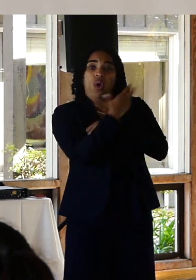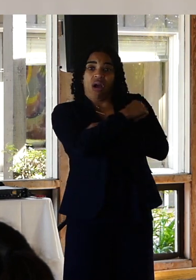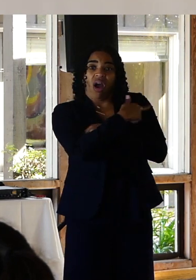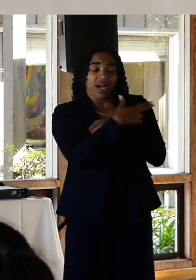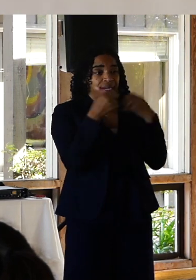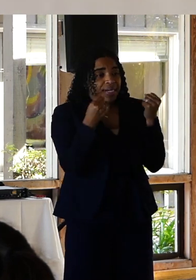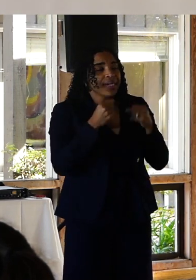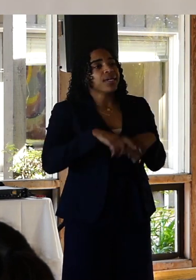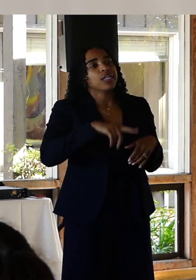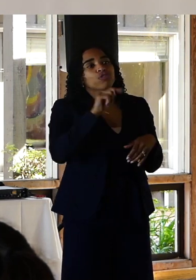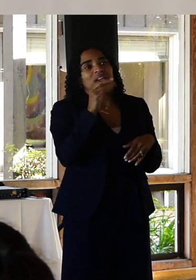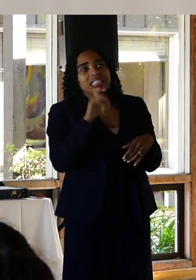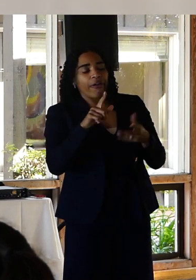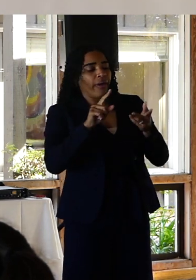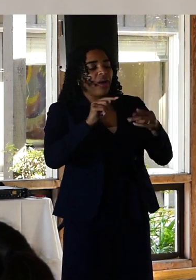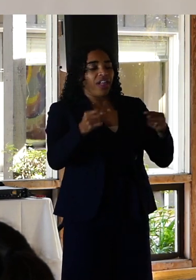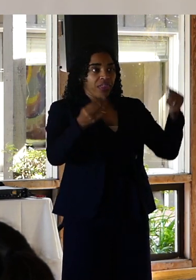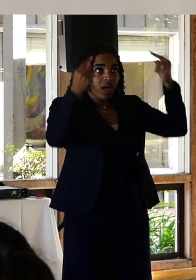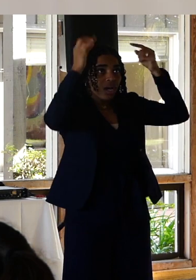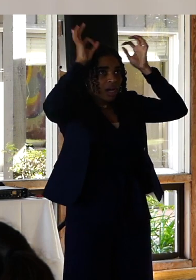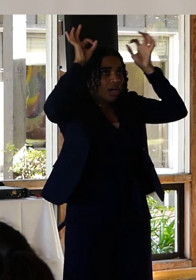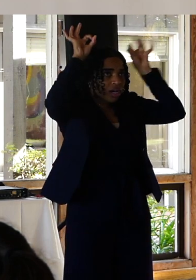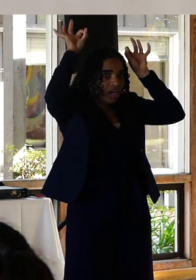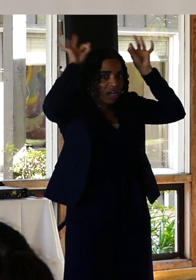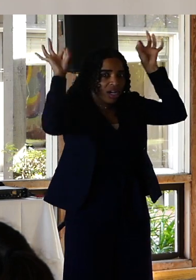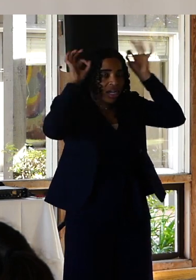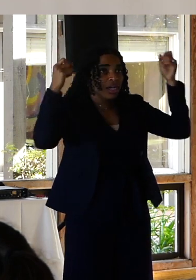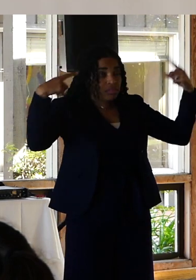to try out transcranial magnetic stimulation which is where they apparently